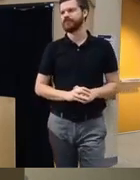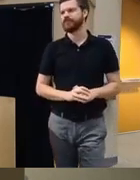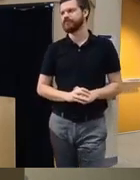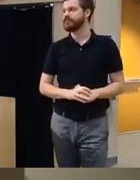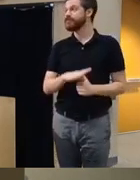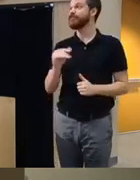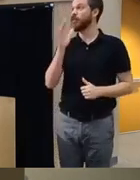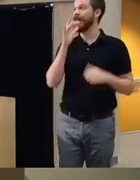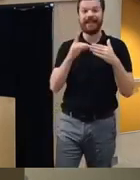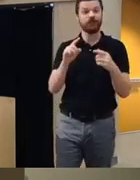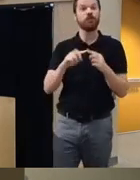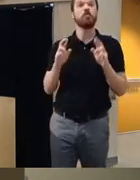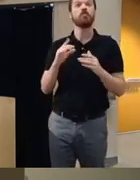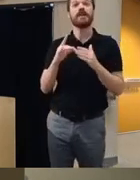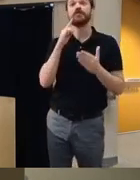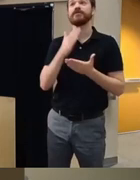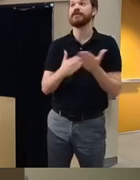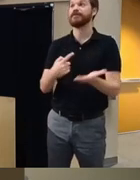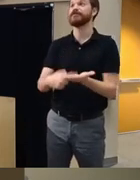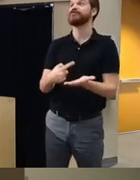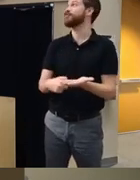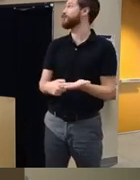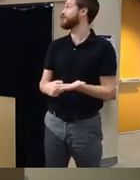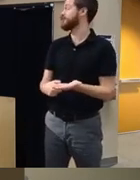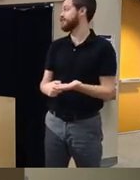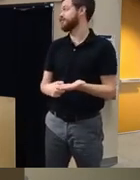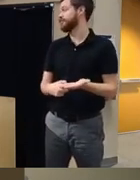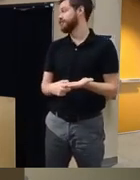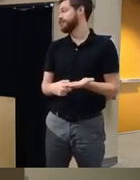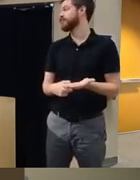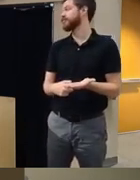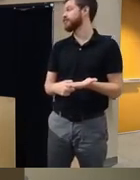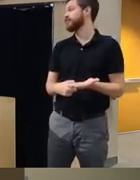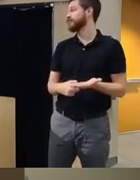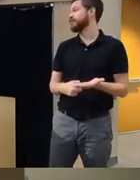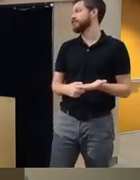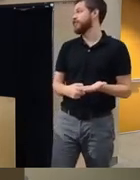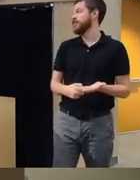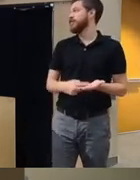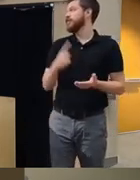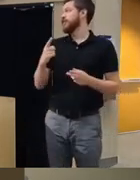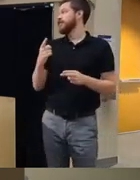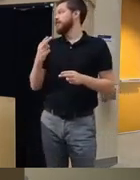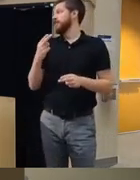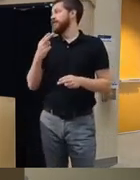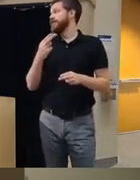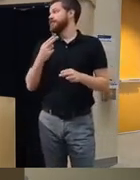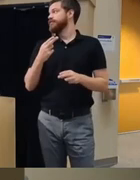some discussions and uh you know like uh one quick question before uh people are entering